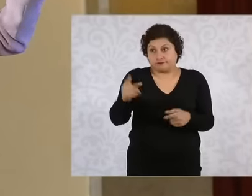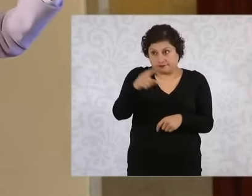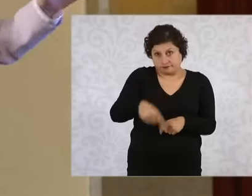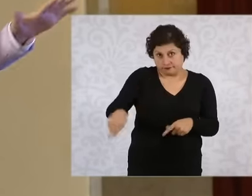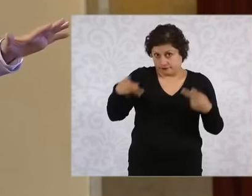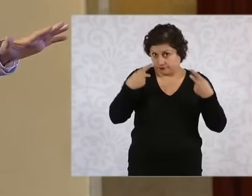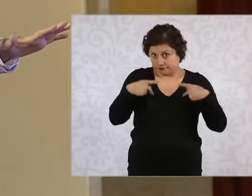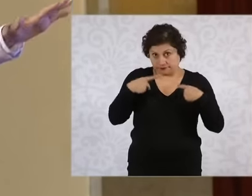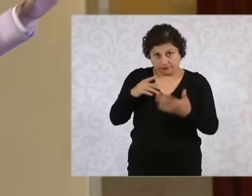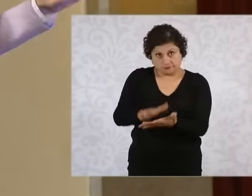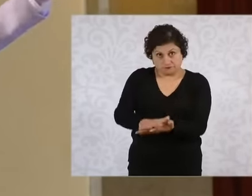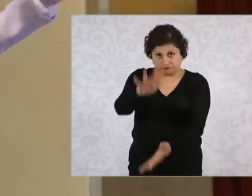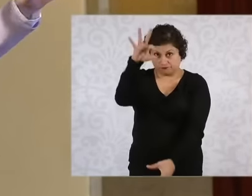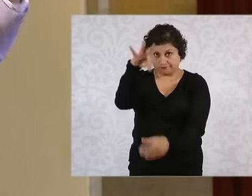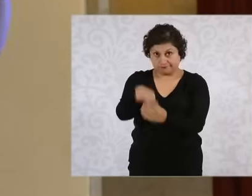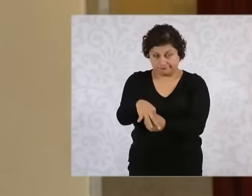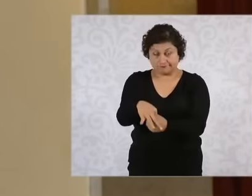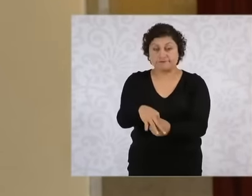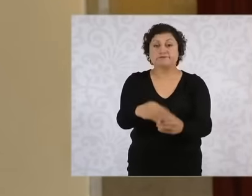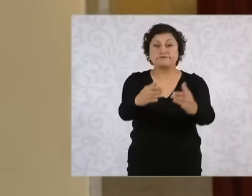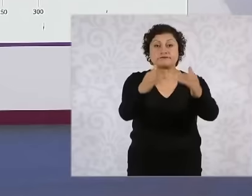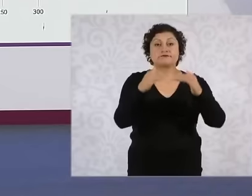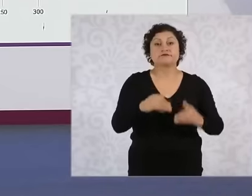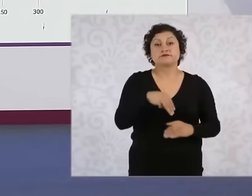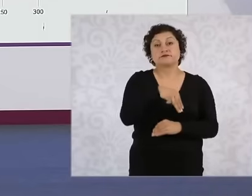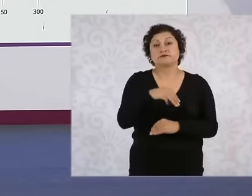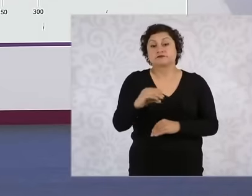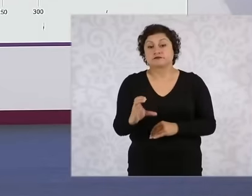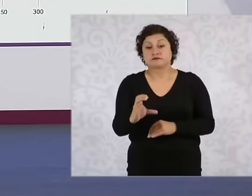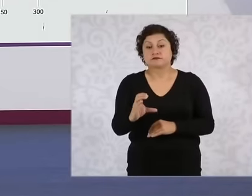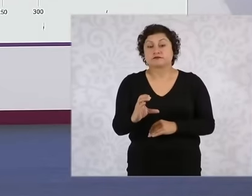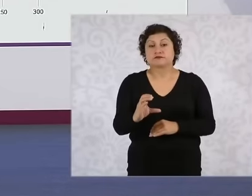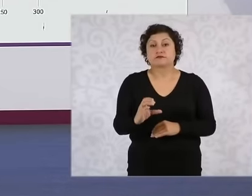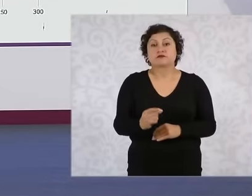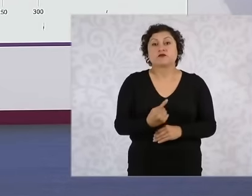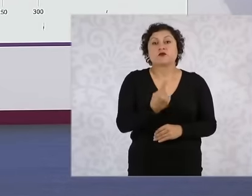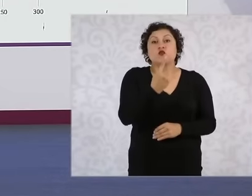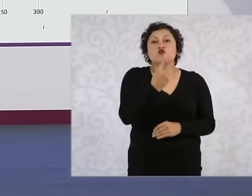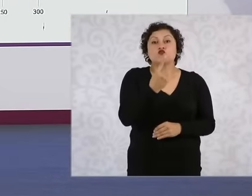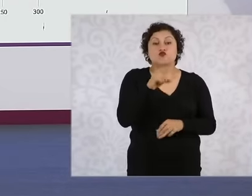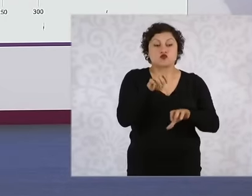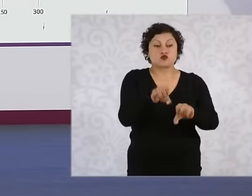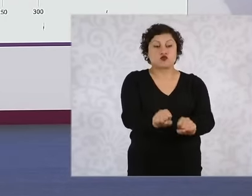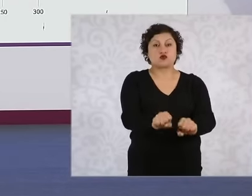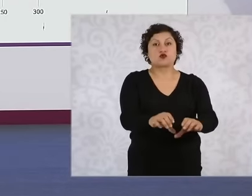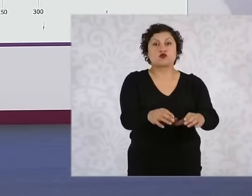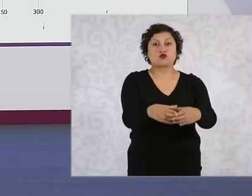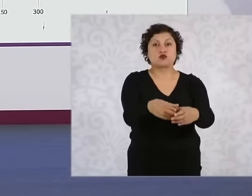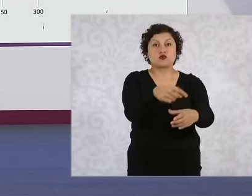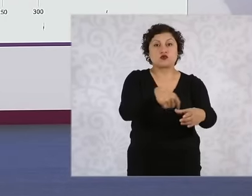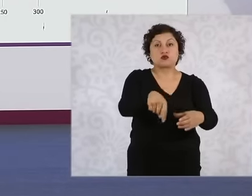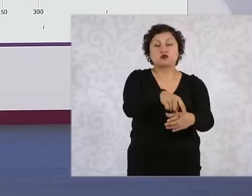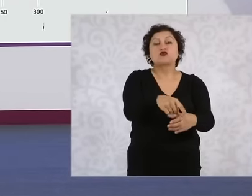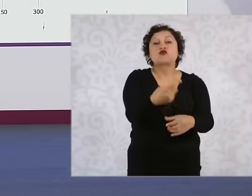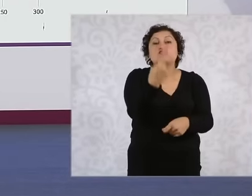the majority and the citizen movement only won one District